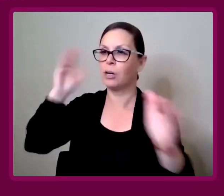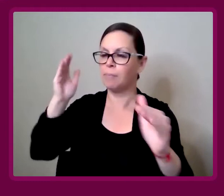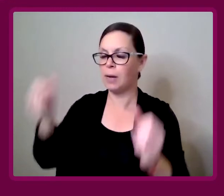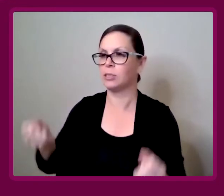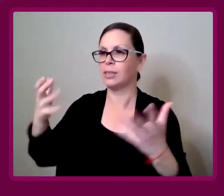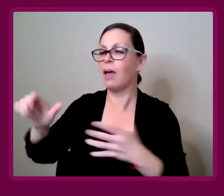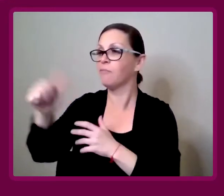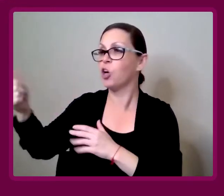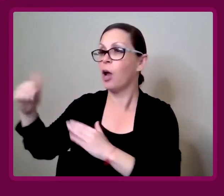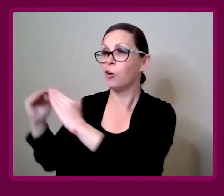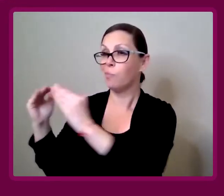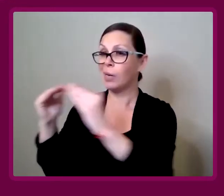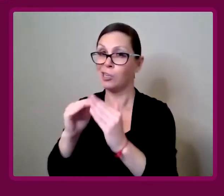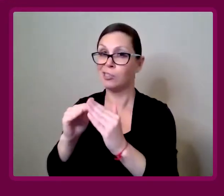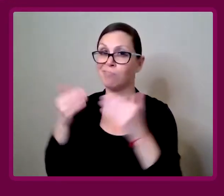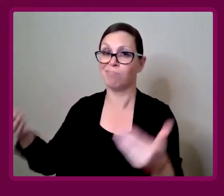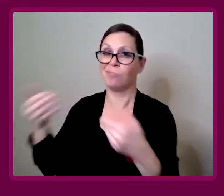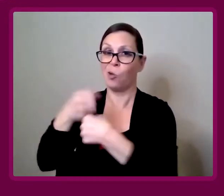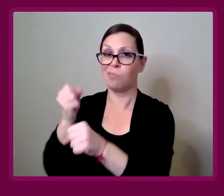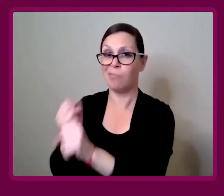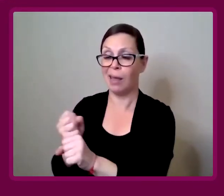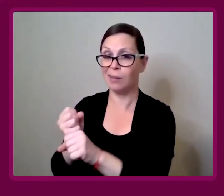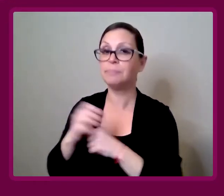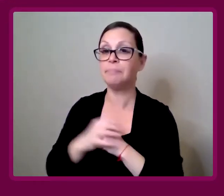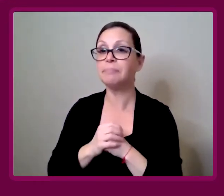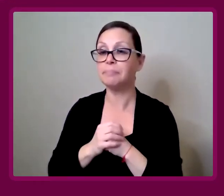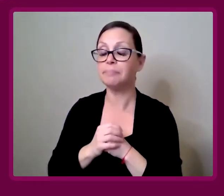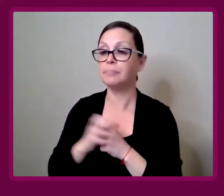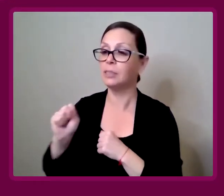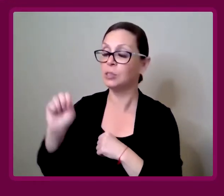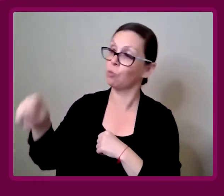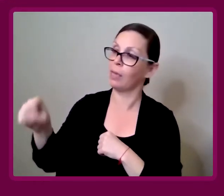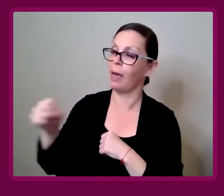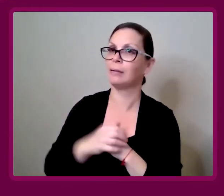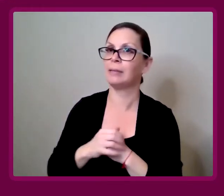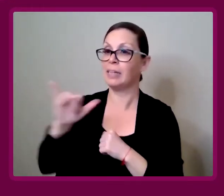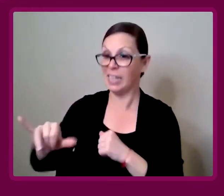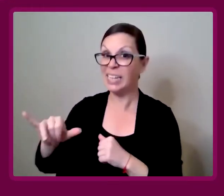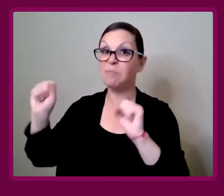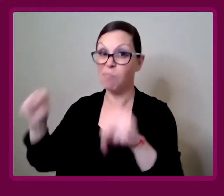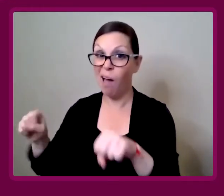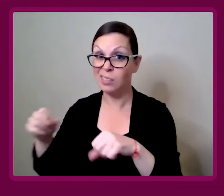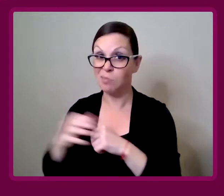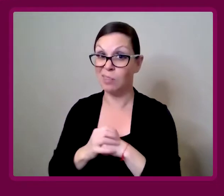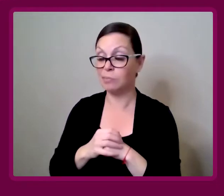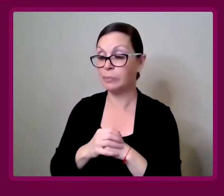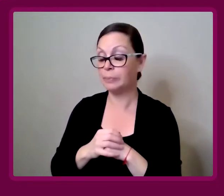from what a lot of your other peers might be creating. So yeah, it is possible.